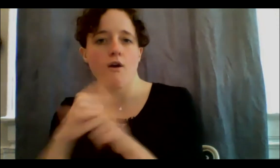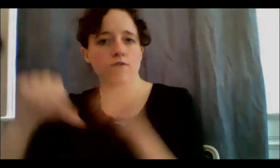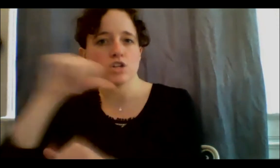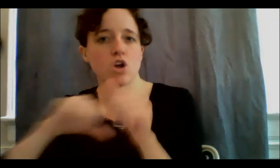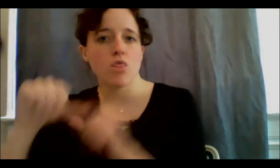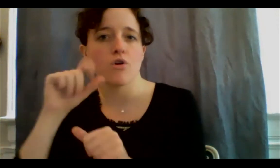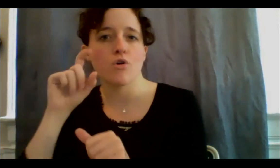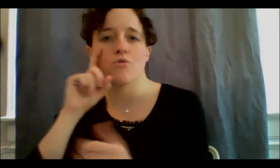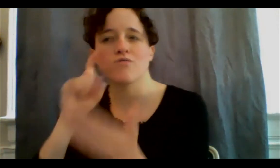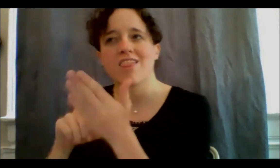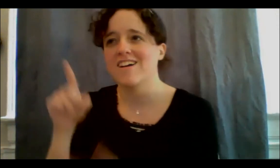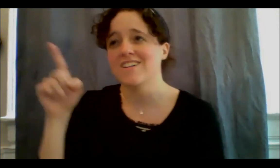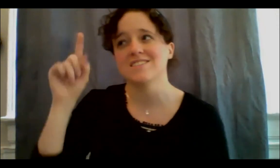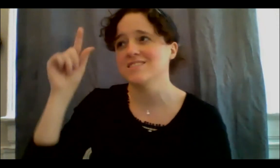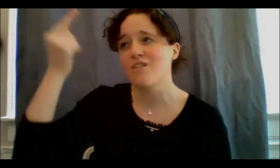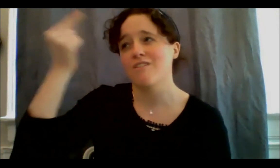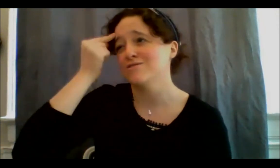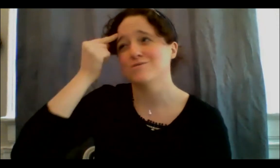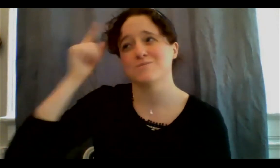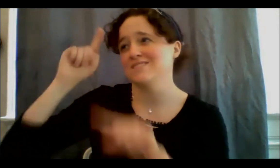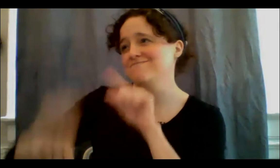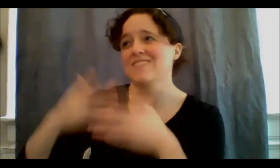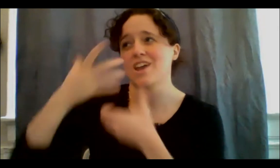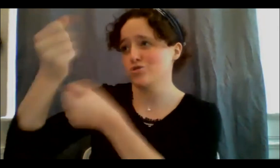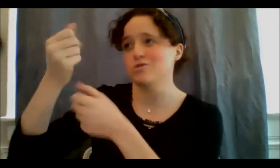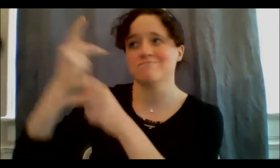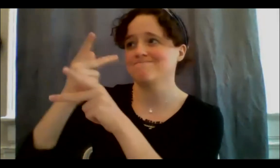us, we're recognizing that we are responsible to each other, we're